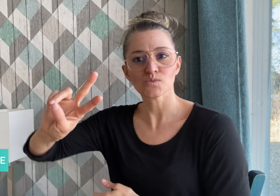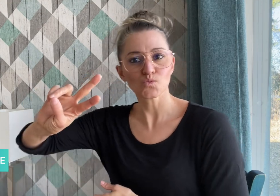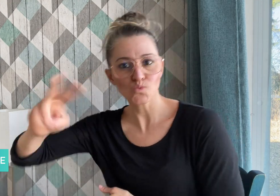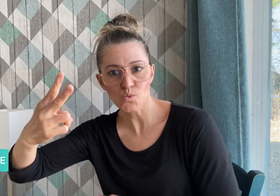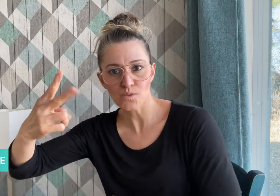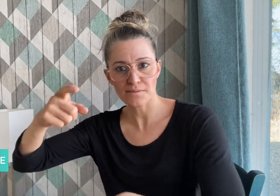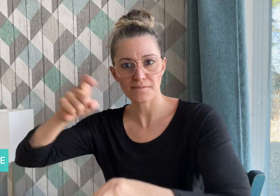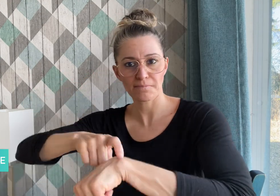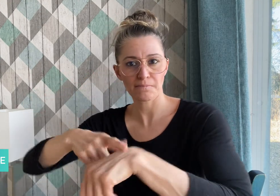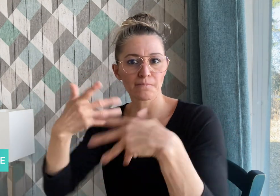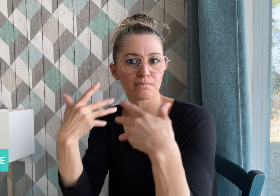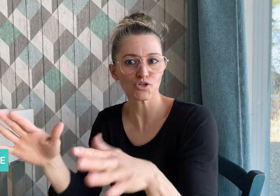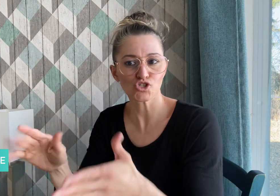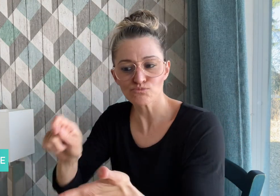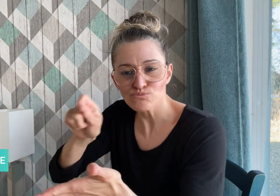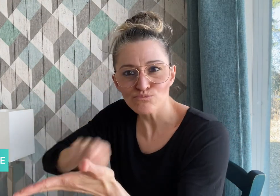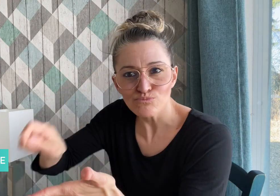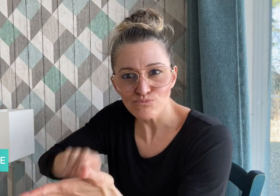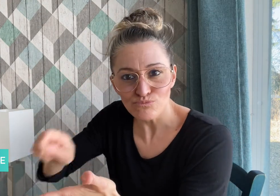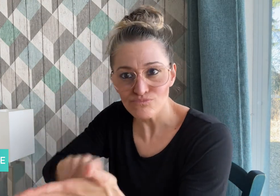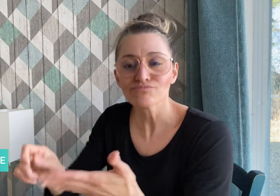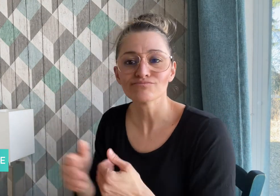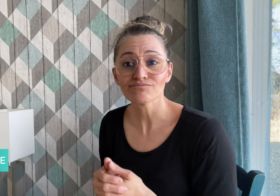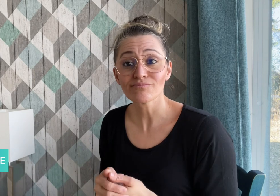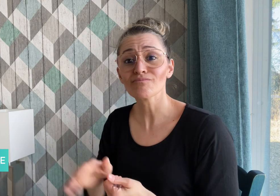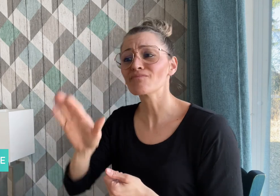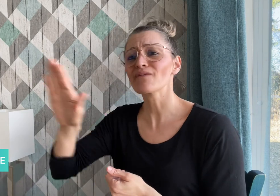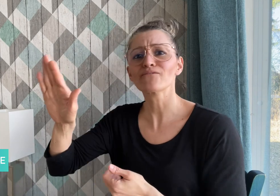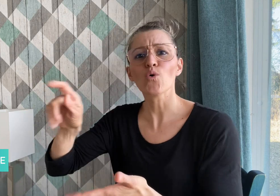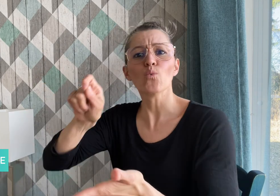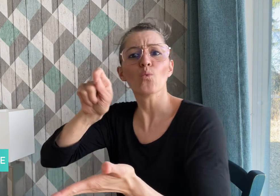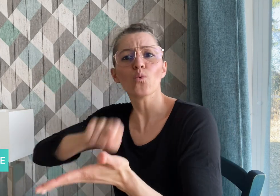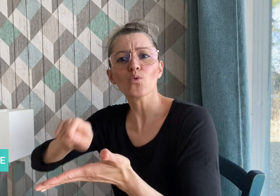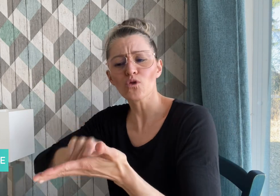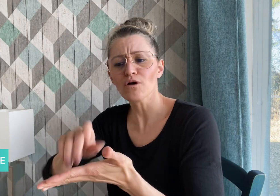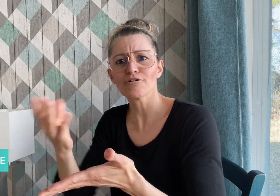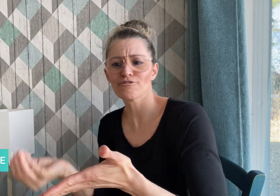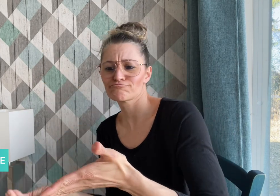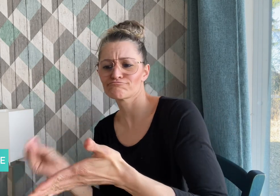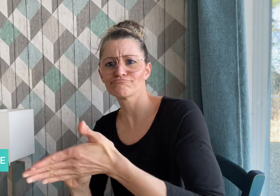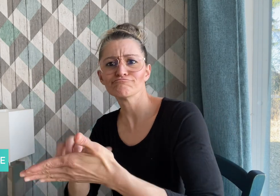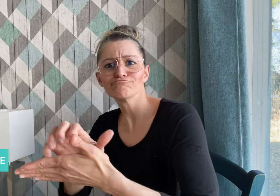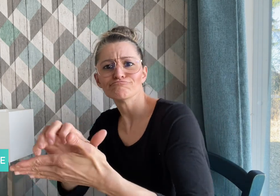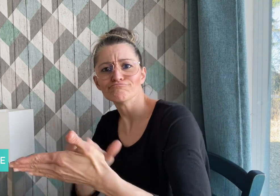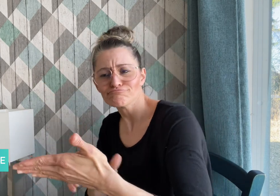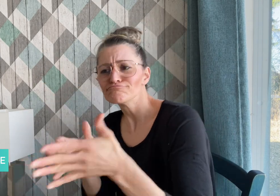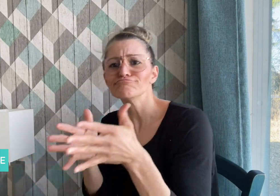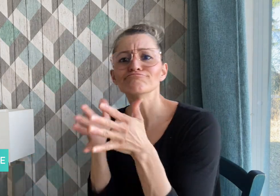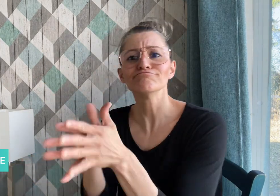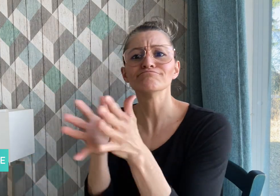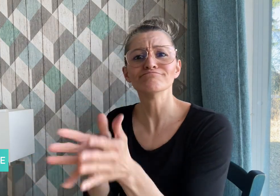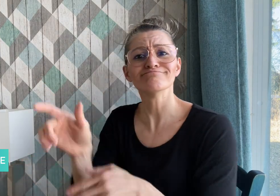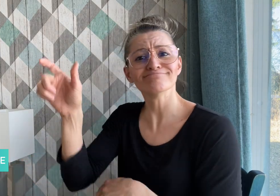author’s note she writes about the importance